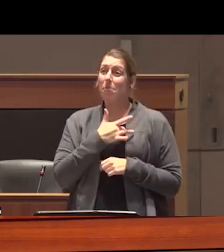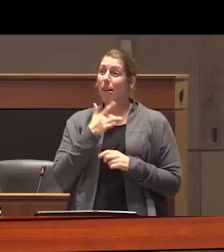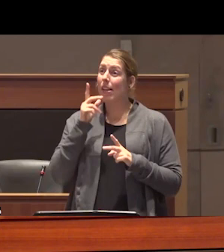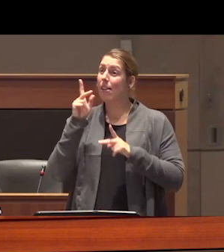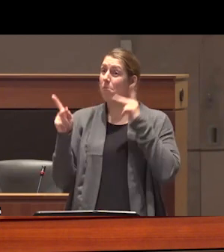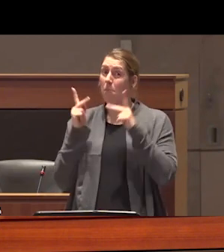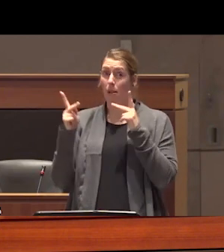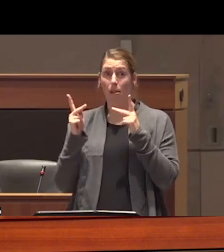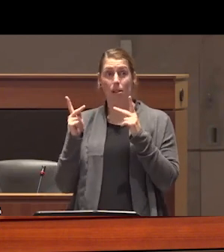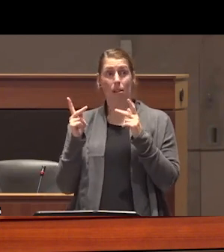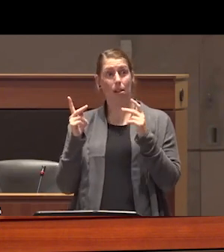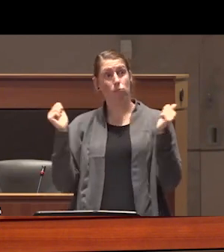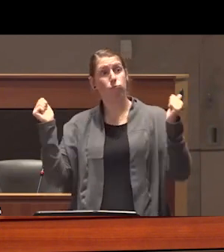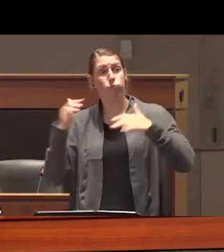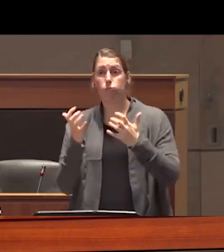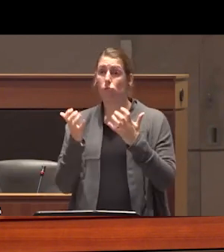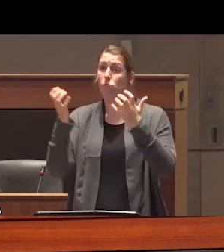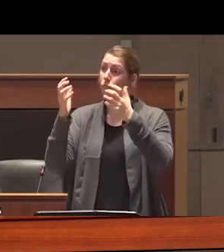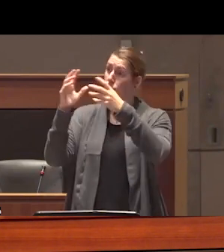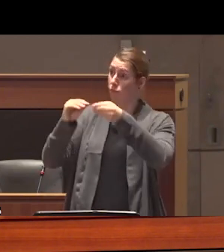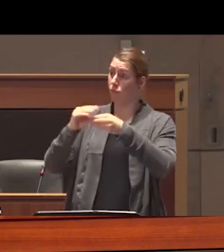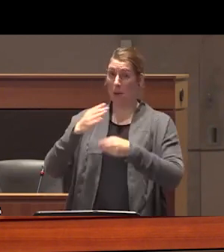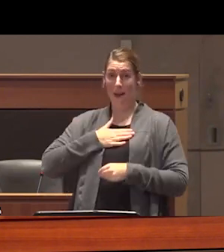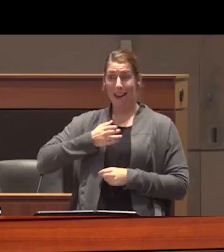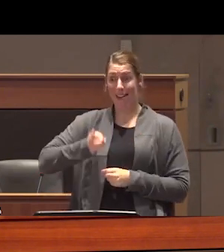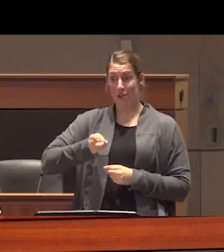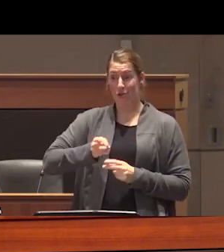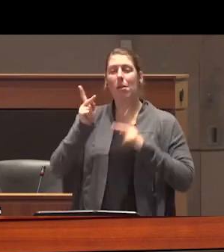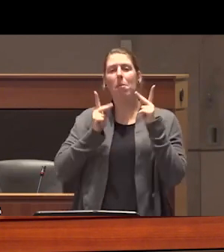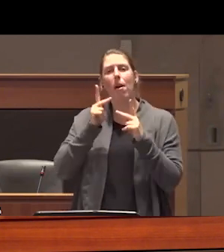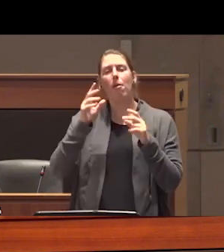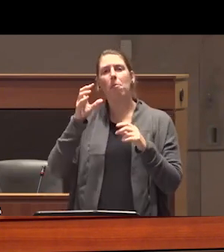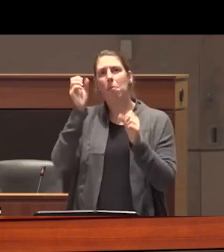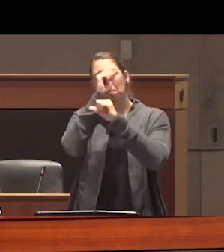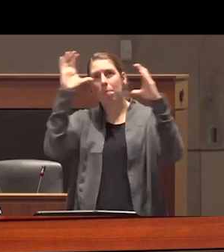to hear uh you know folks with my history talk they expect to hear kind of an inspirational